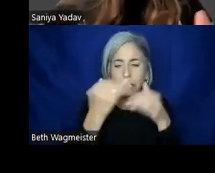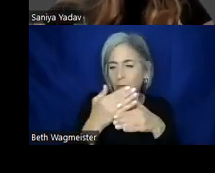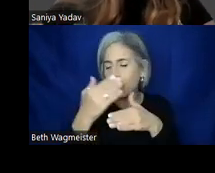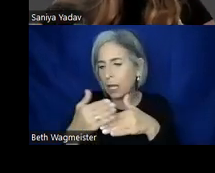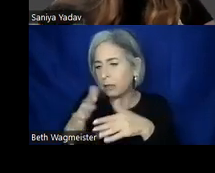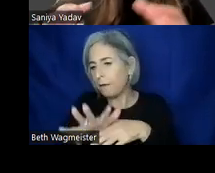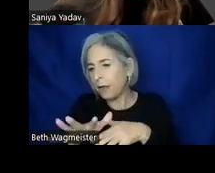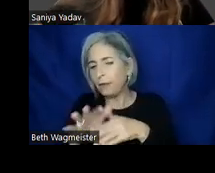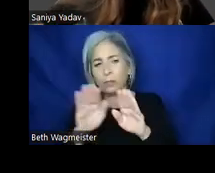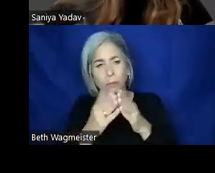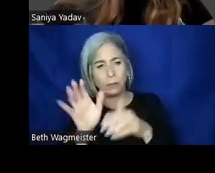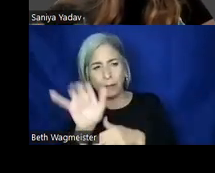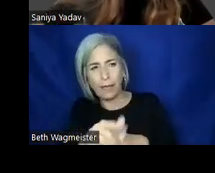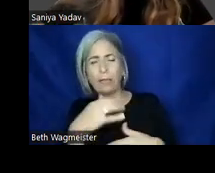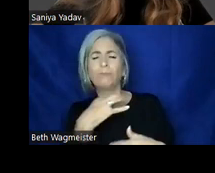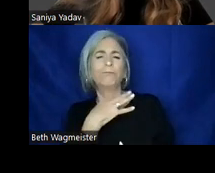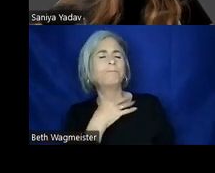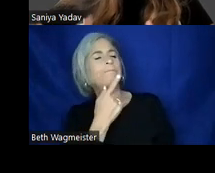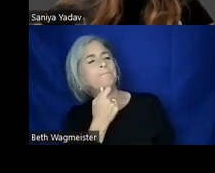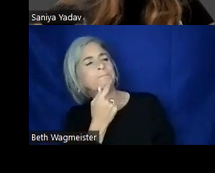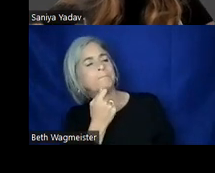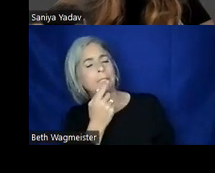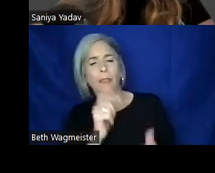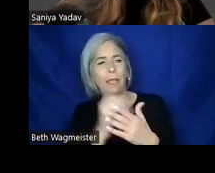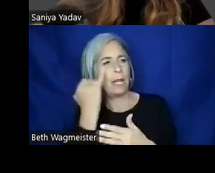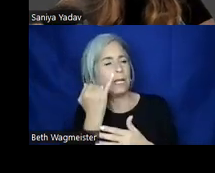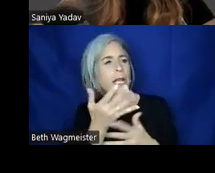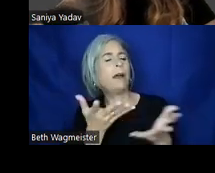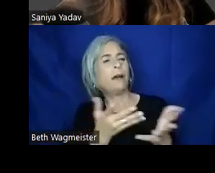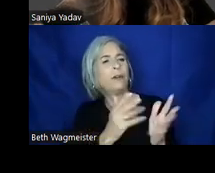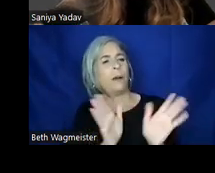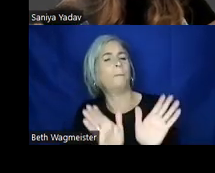books like that, which peak my interest to the idea of pushing boundaries to what I design to